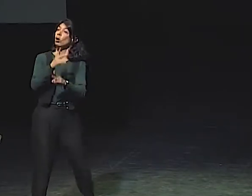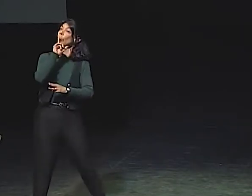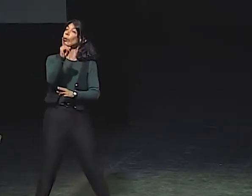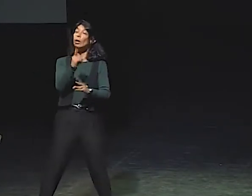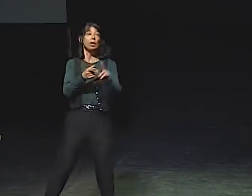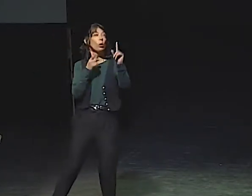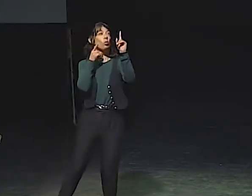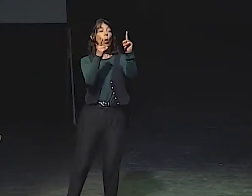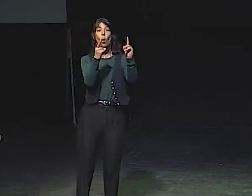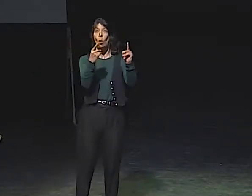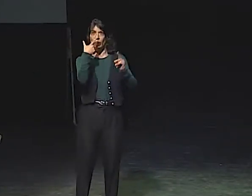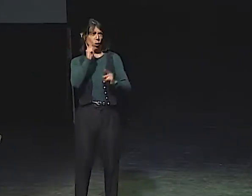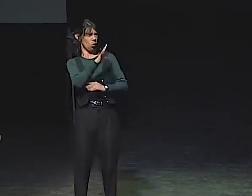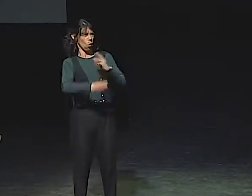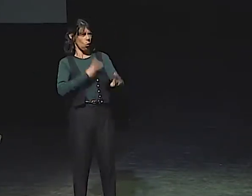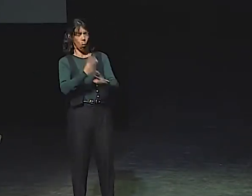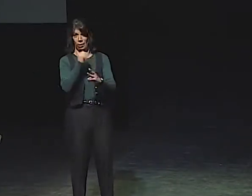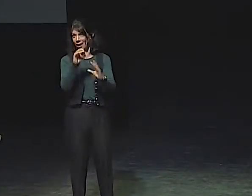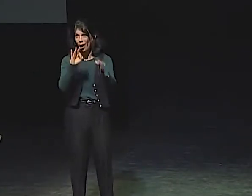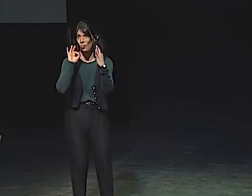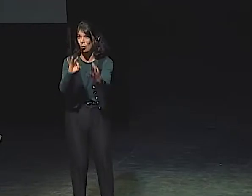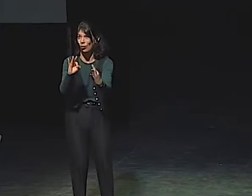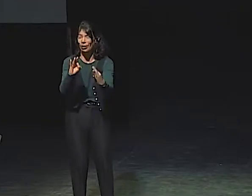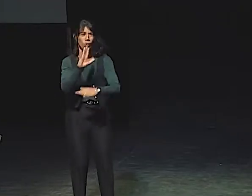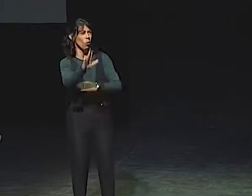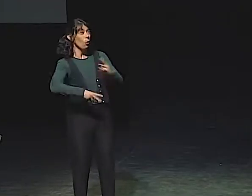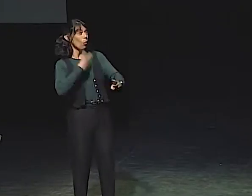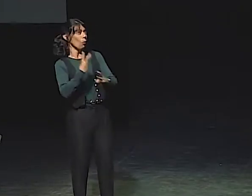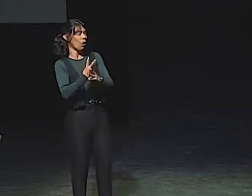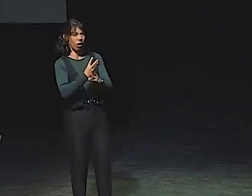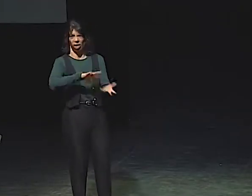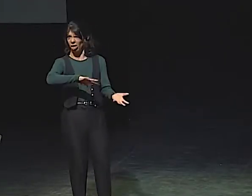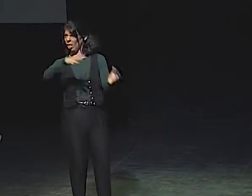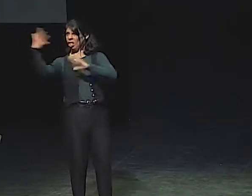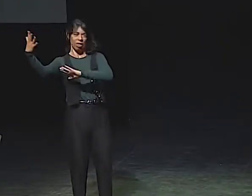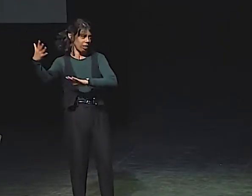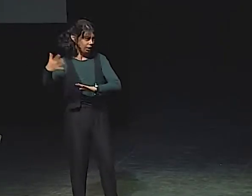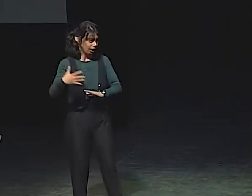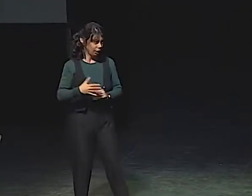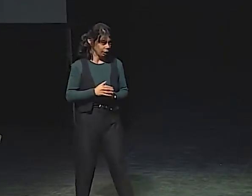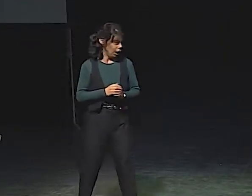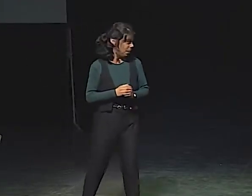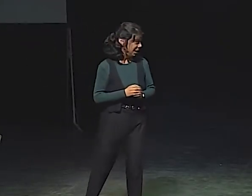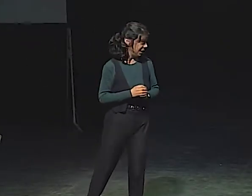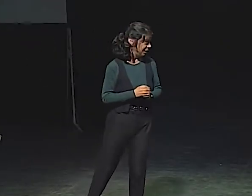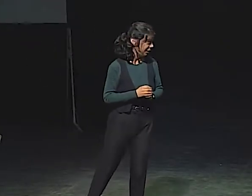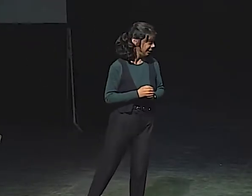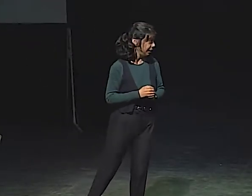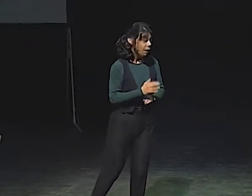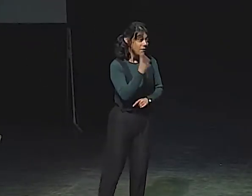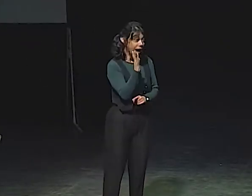HAD TO DO EVERYTHING PERFECTLY. THE WORLD ISN'T PERFECT.